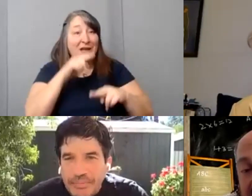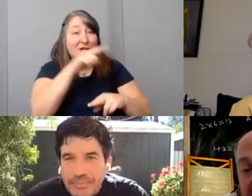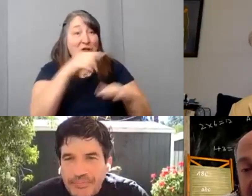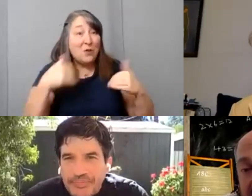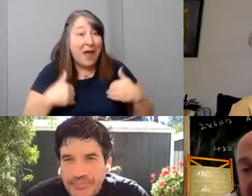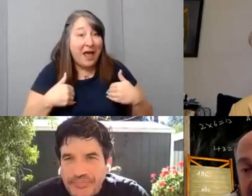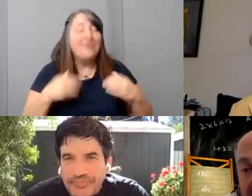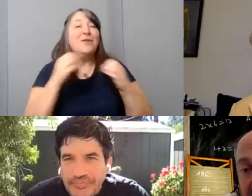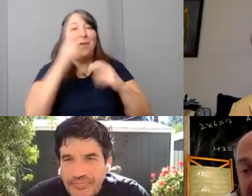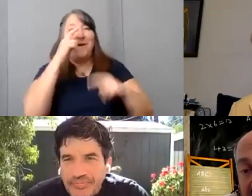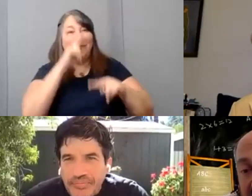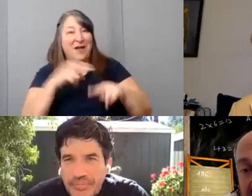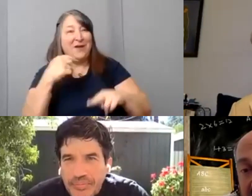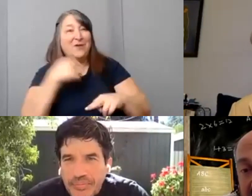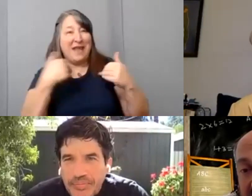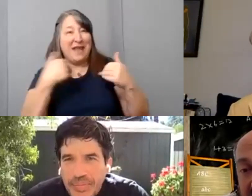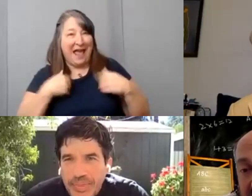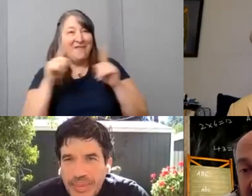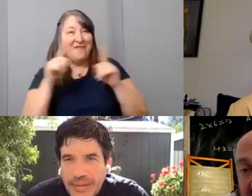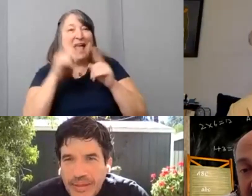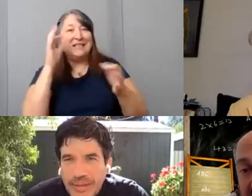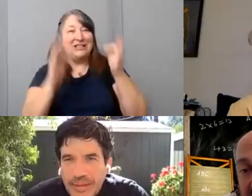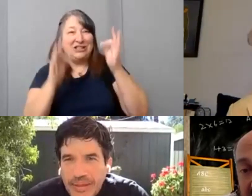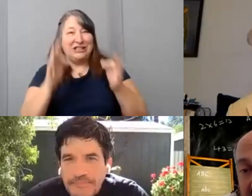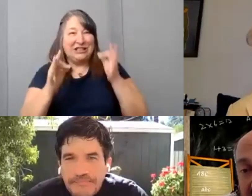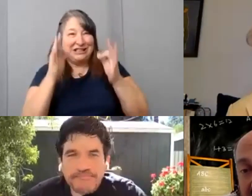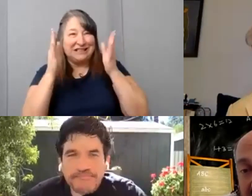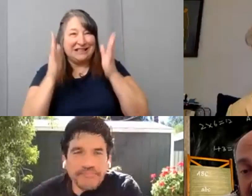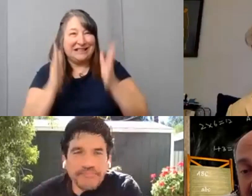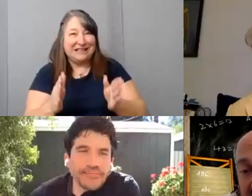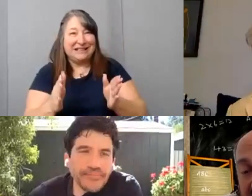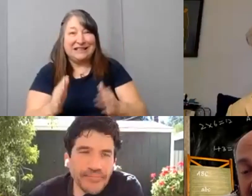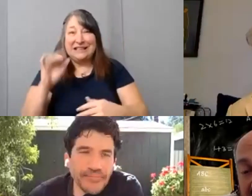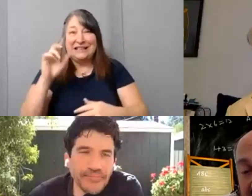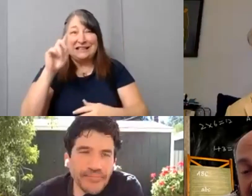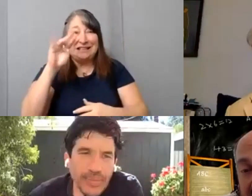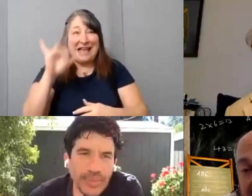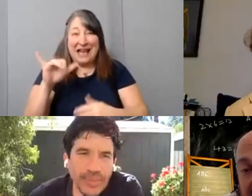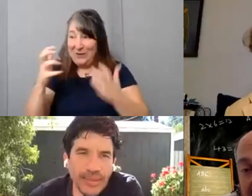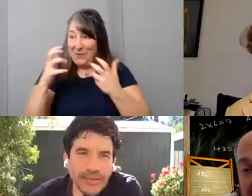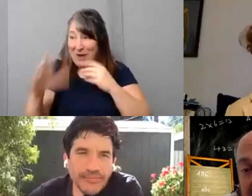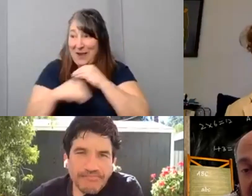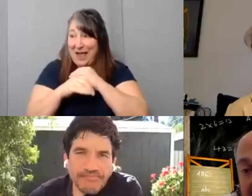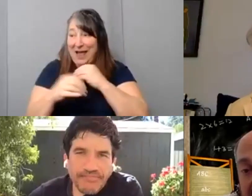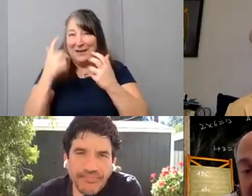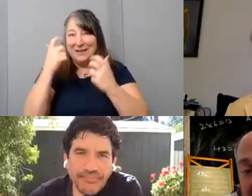[Nic] Danny, do you have anything else to add before? Because I do want to talk a little bit about the restrictions